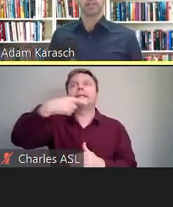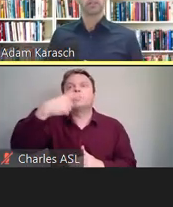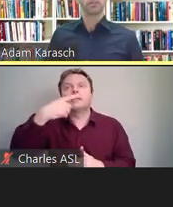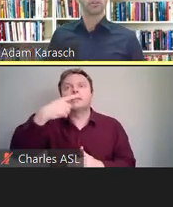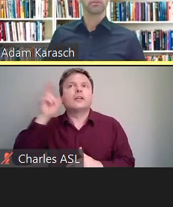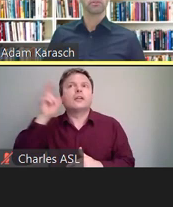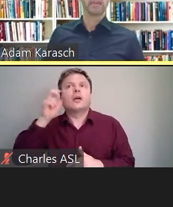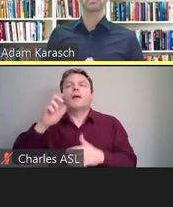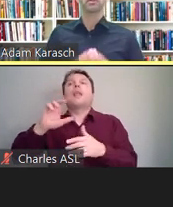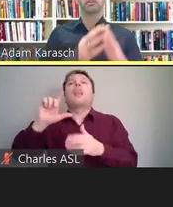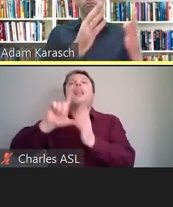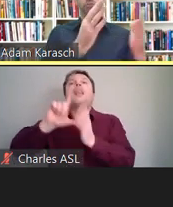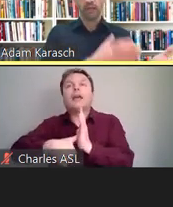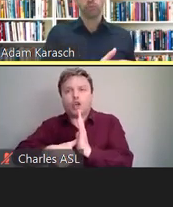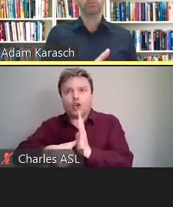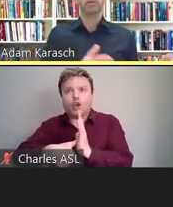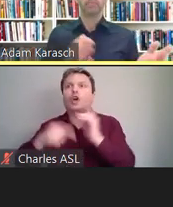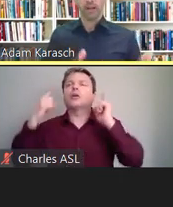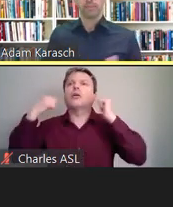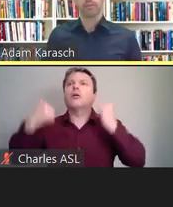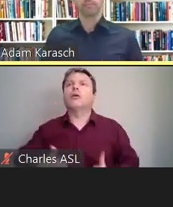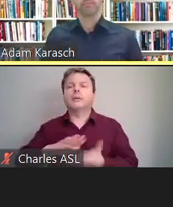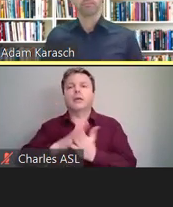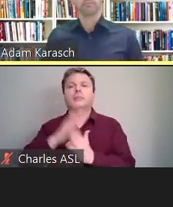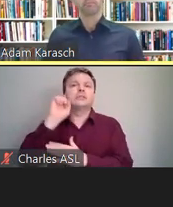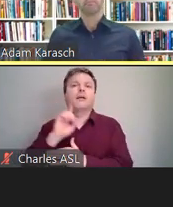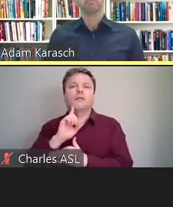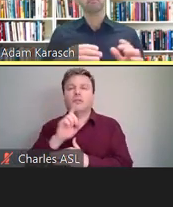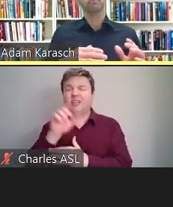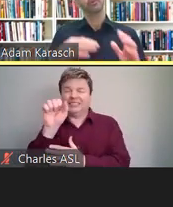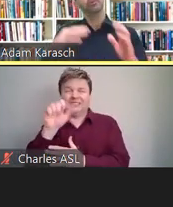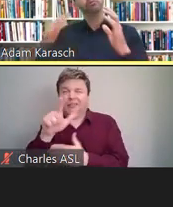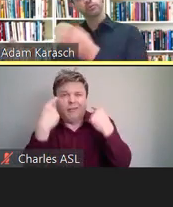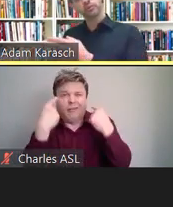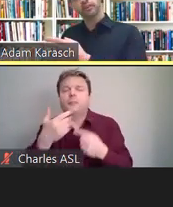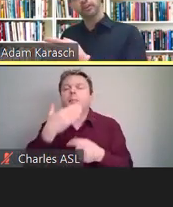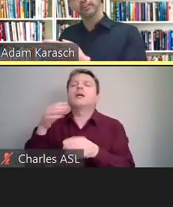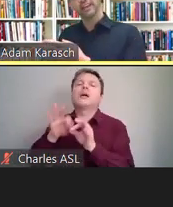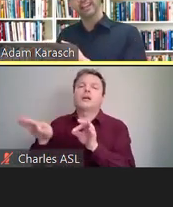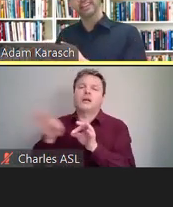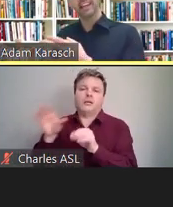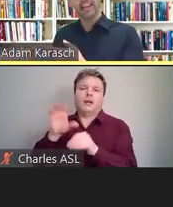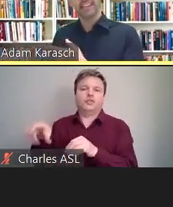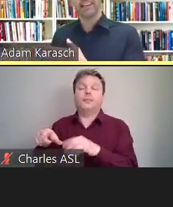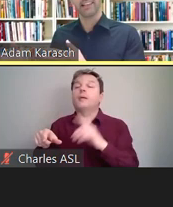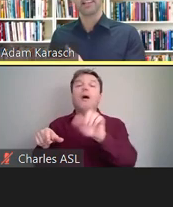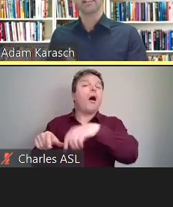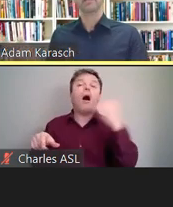So captioning for them would be a better option. Those fluent, on the other hand, in ASL, they